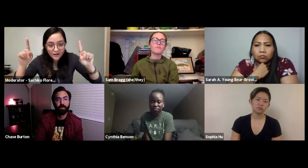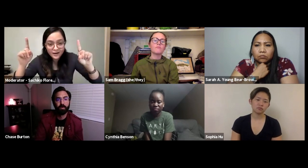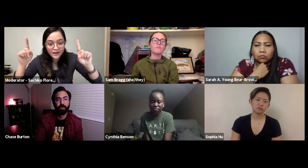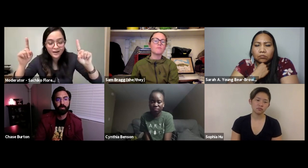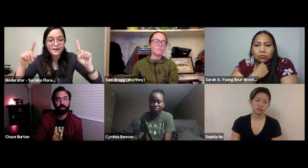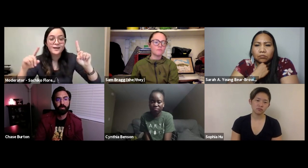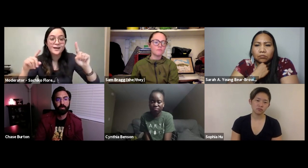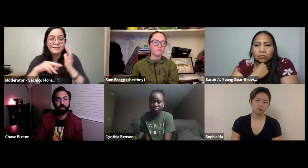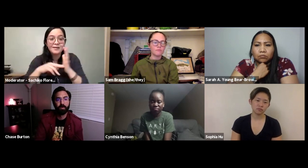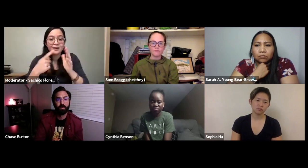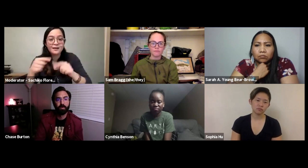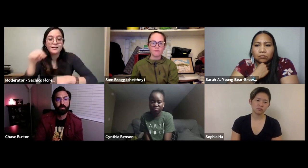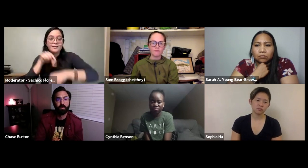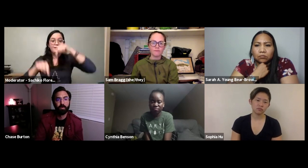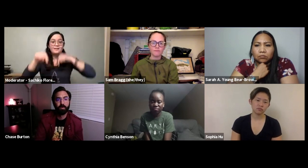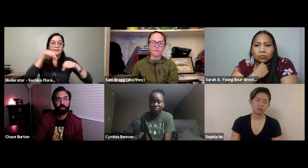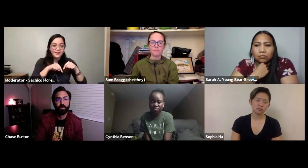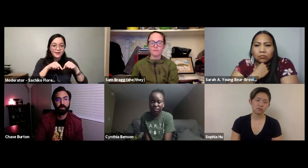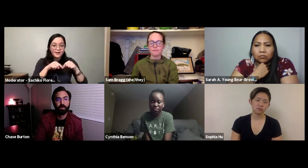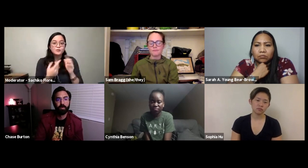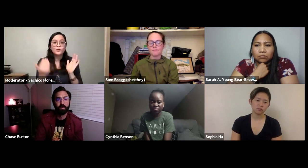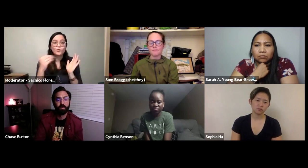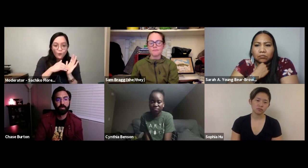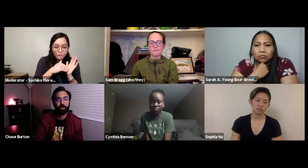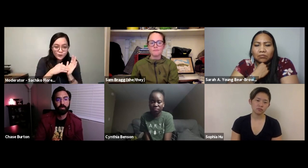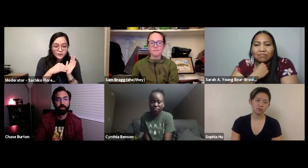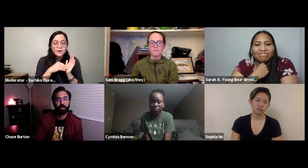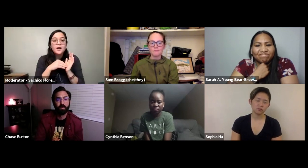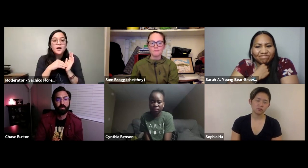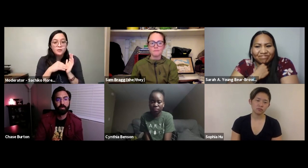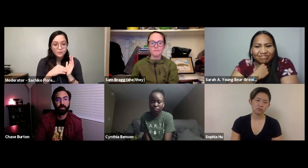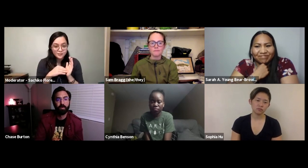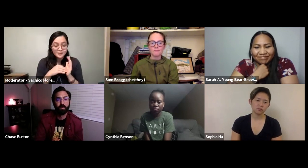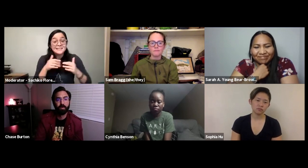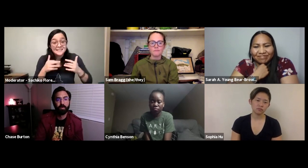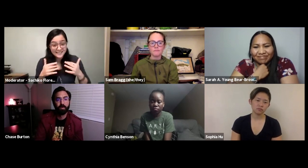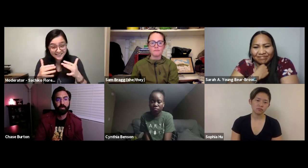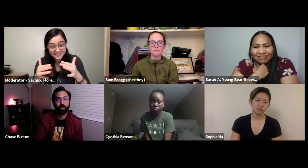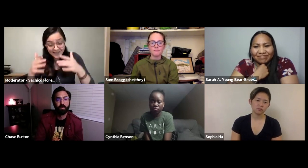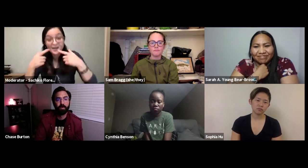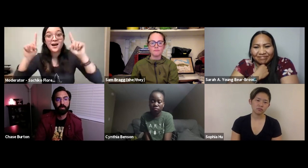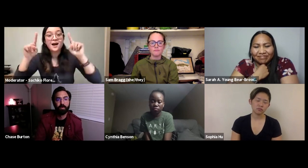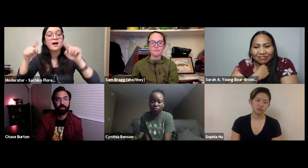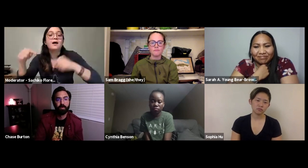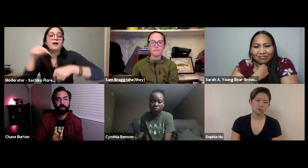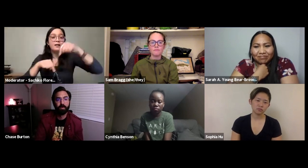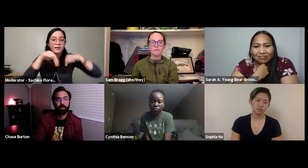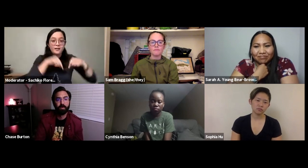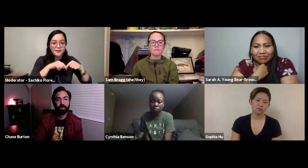and then this success and then the backslide and then having to start all over and then